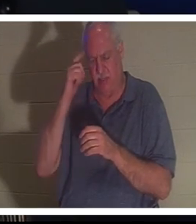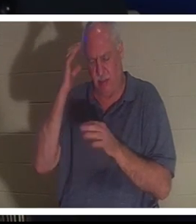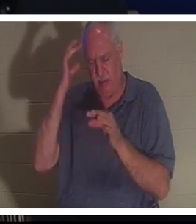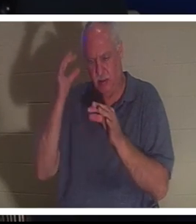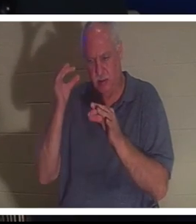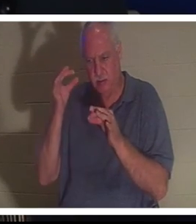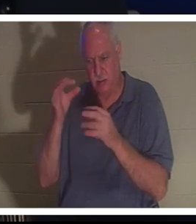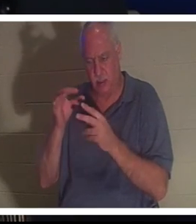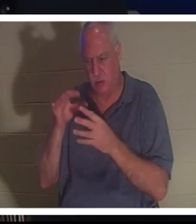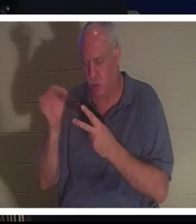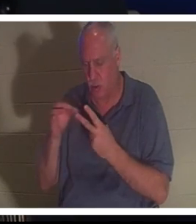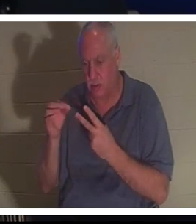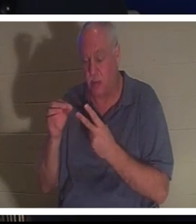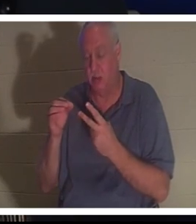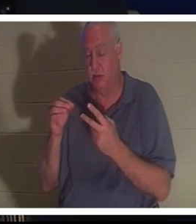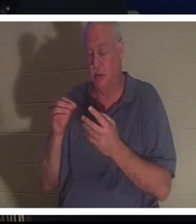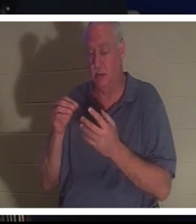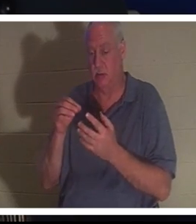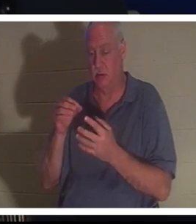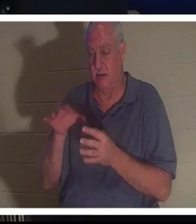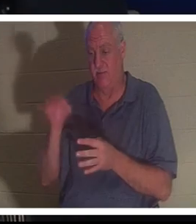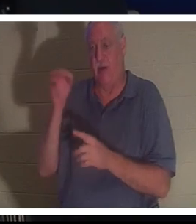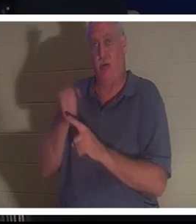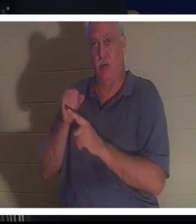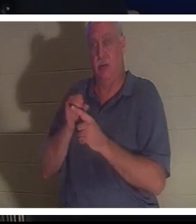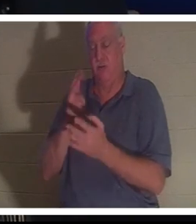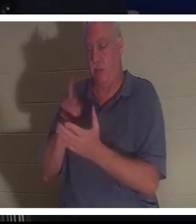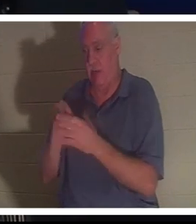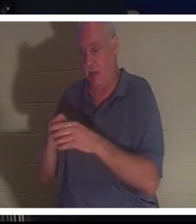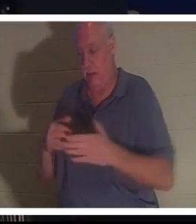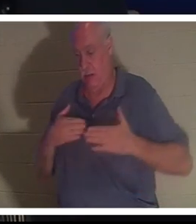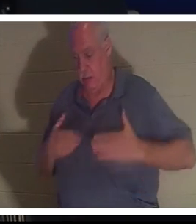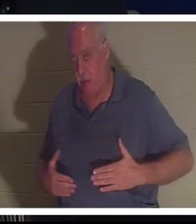She told Bahra to take her to the hospital. She said don't worry everything will be alright.